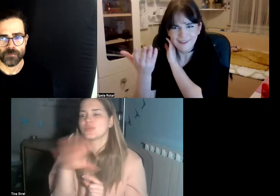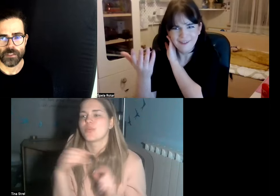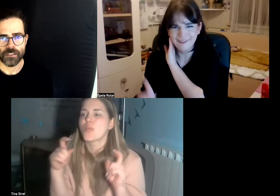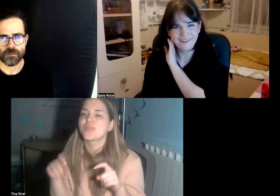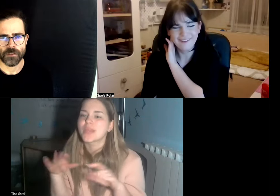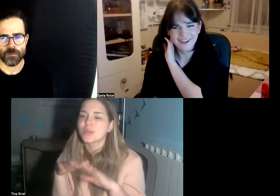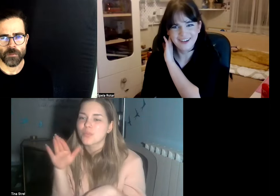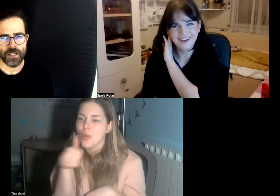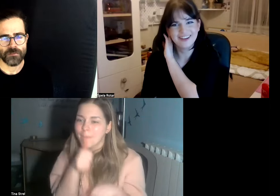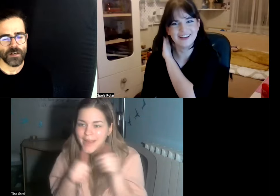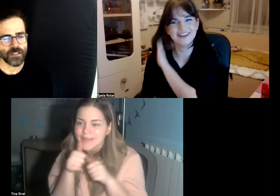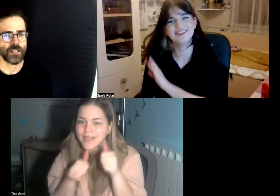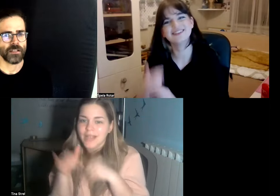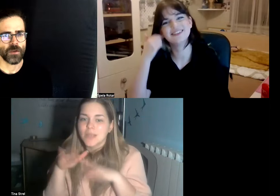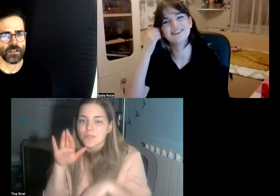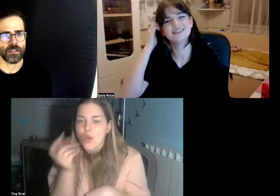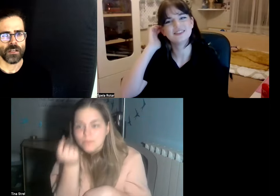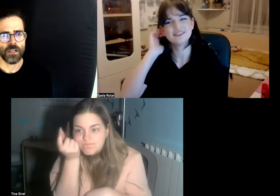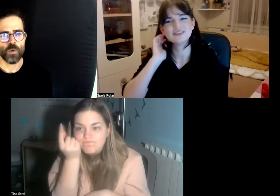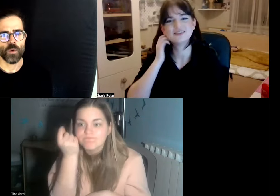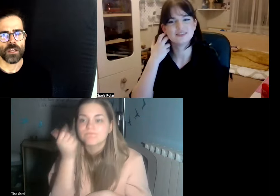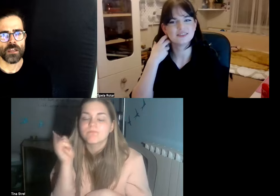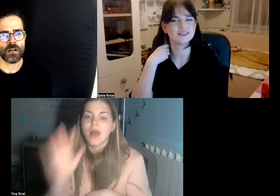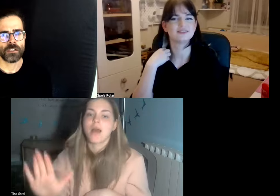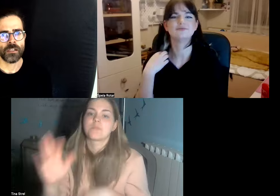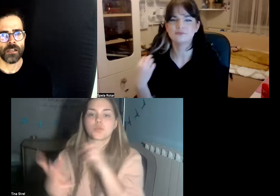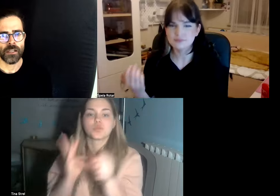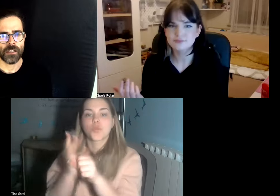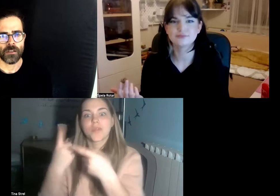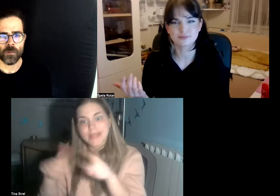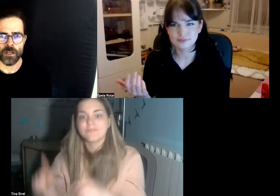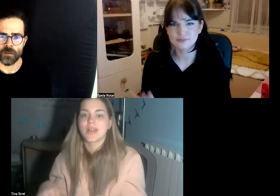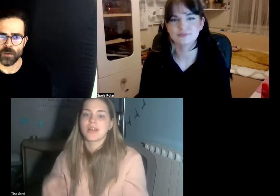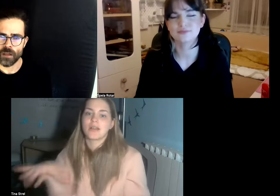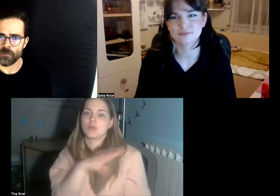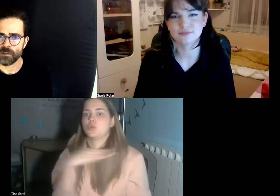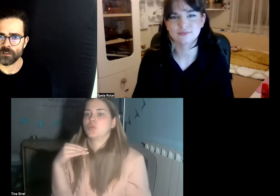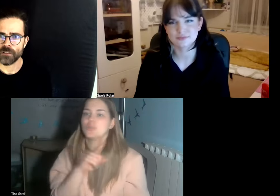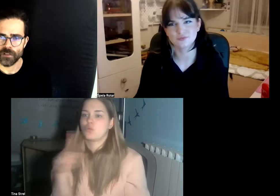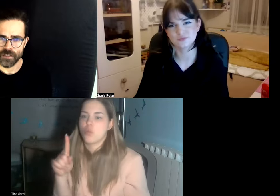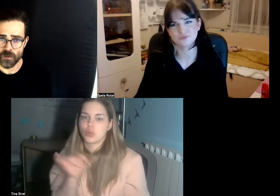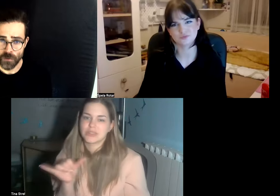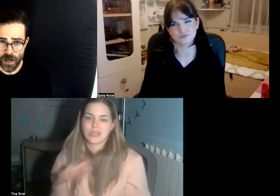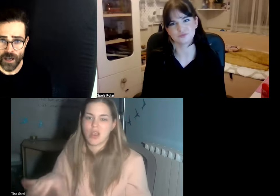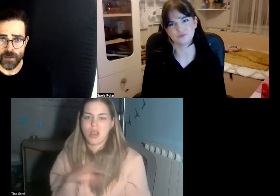I guess because people get frustrated and we don't get to communicate with them on the first try